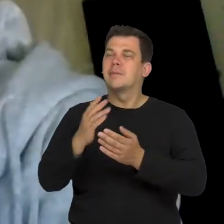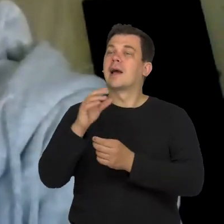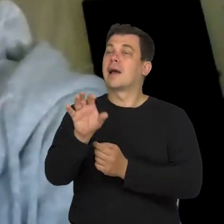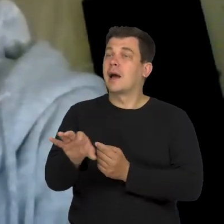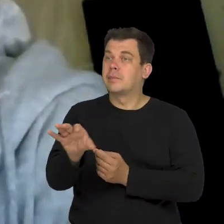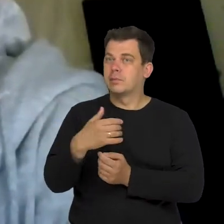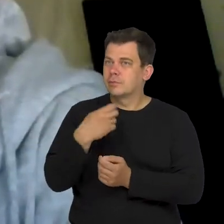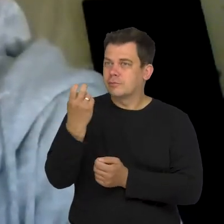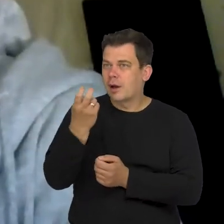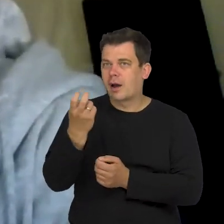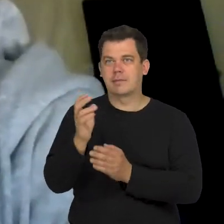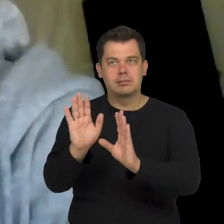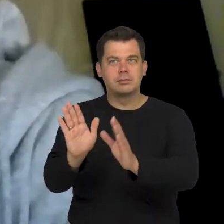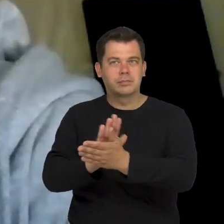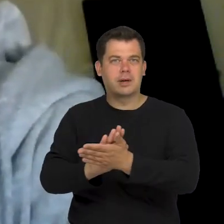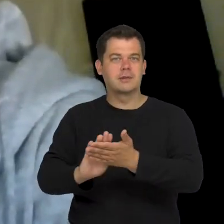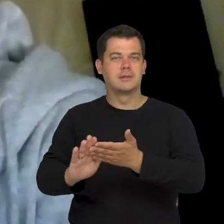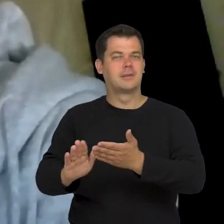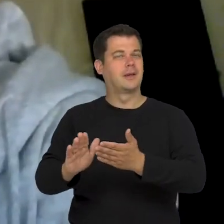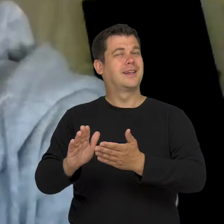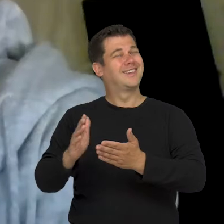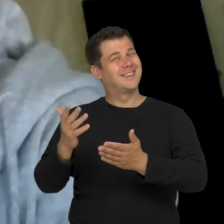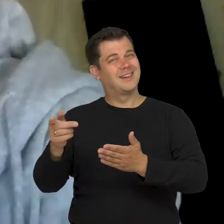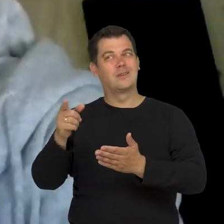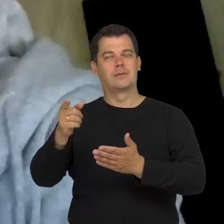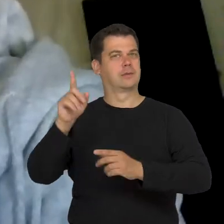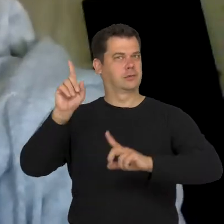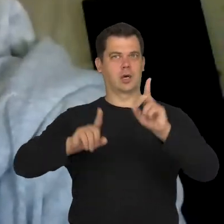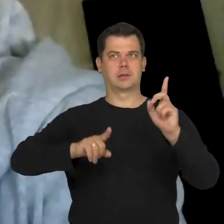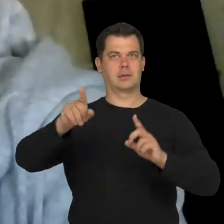Of course, if it was possible, because sometimes, it was said blankly